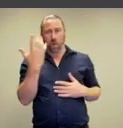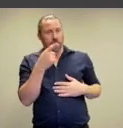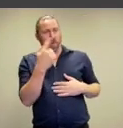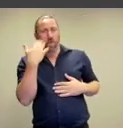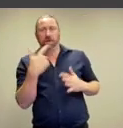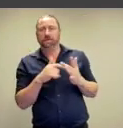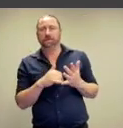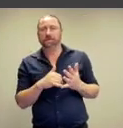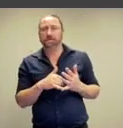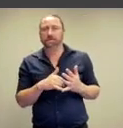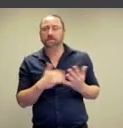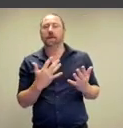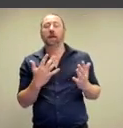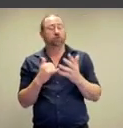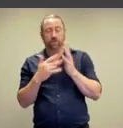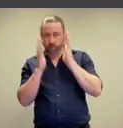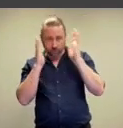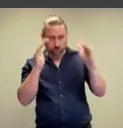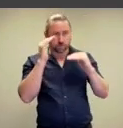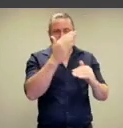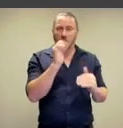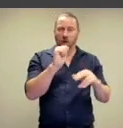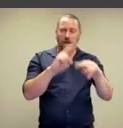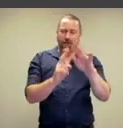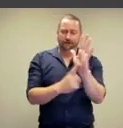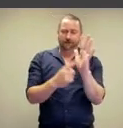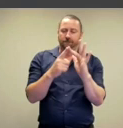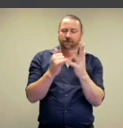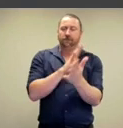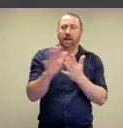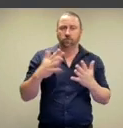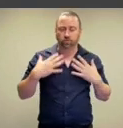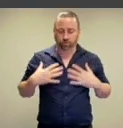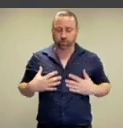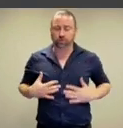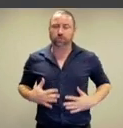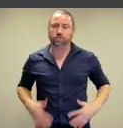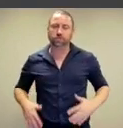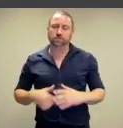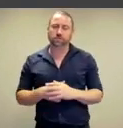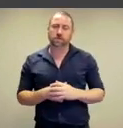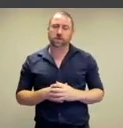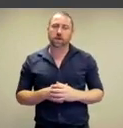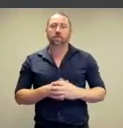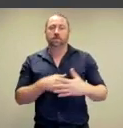her identity and focusing our attention